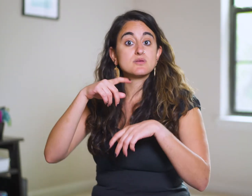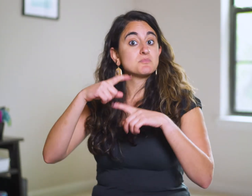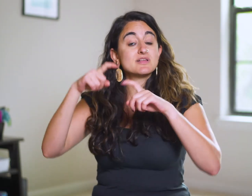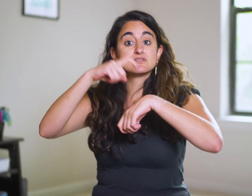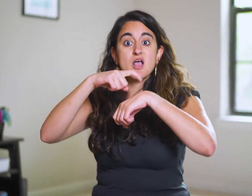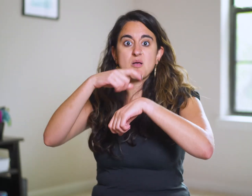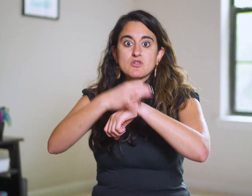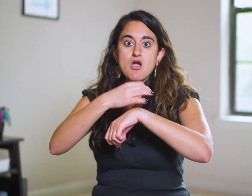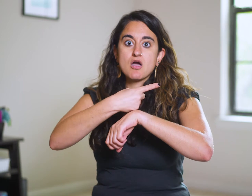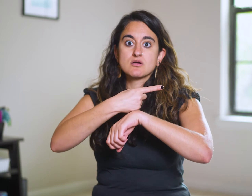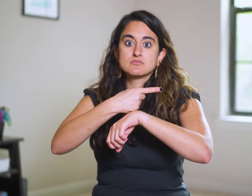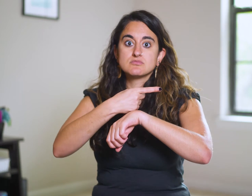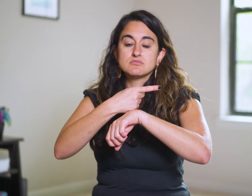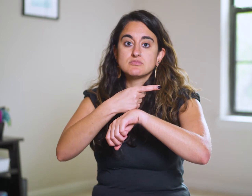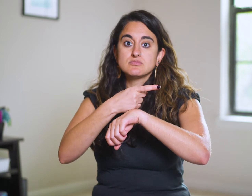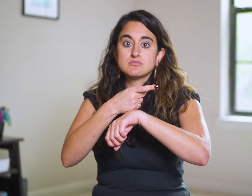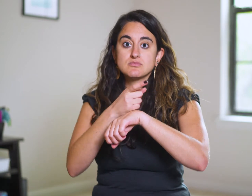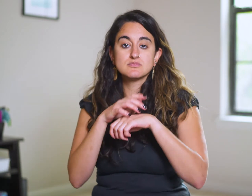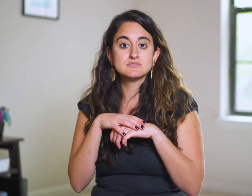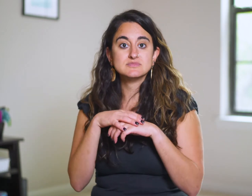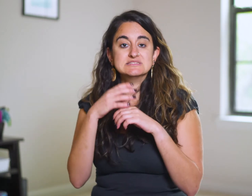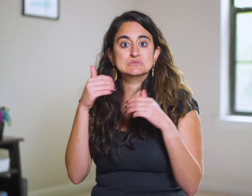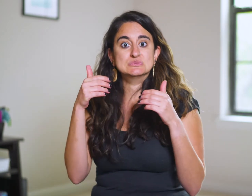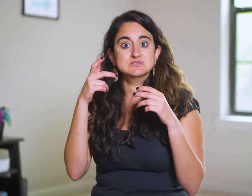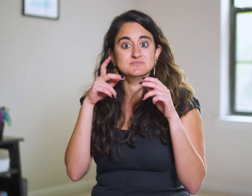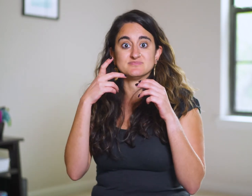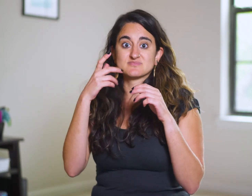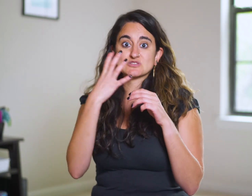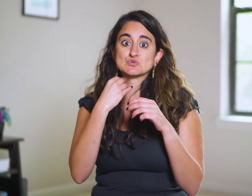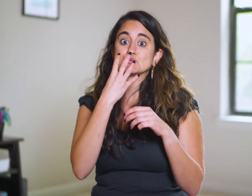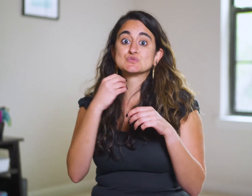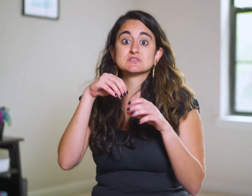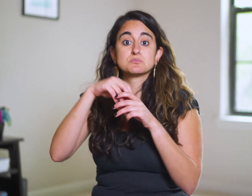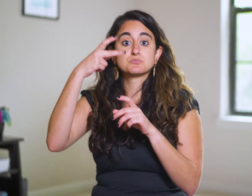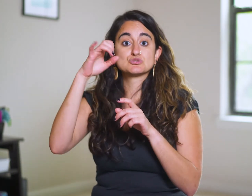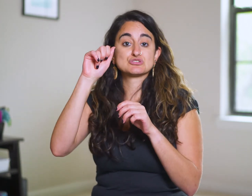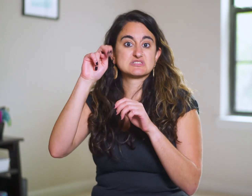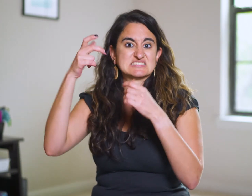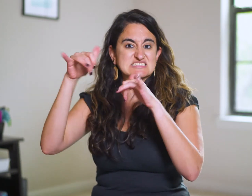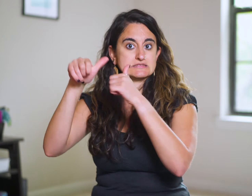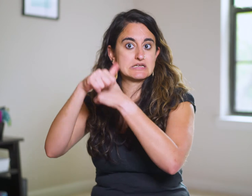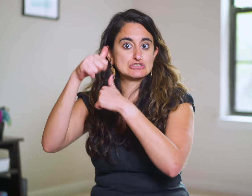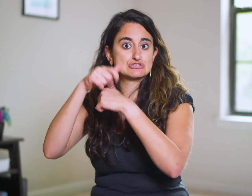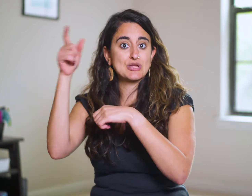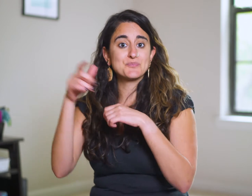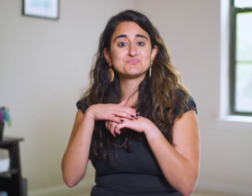But the clock is still ticking toward the pronounced edict against the Jews in Persia’s provinces.